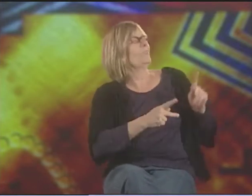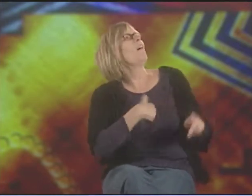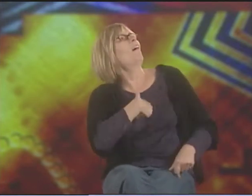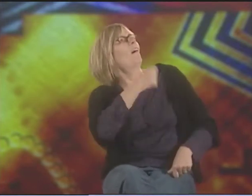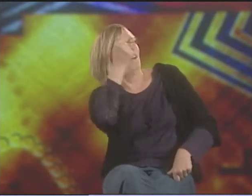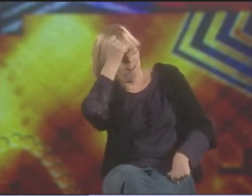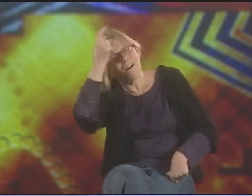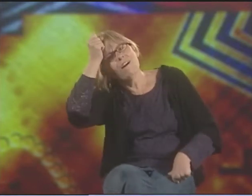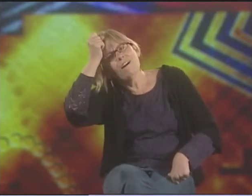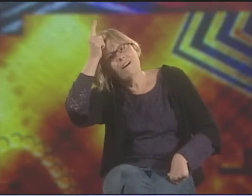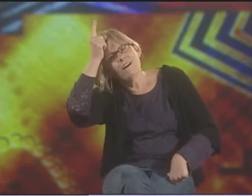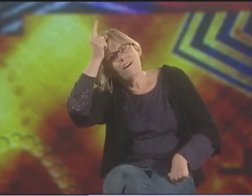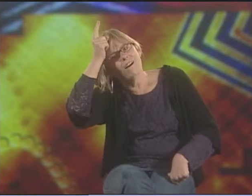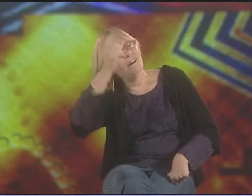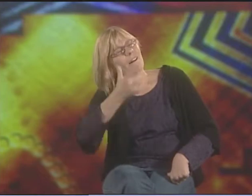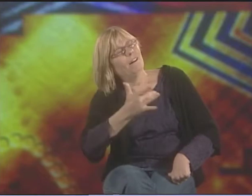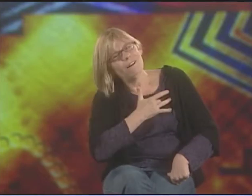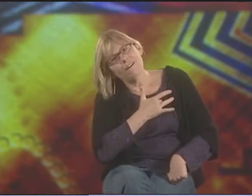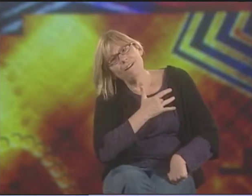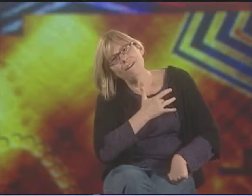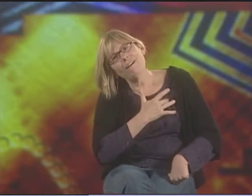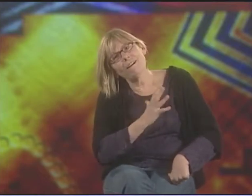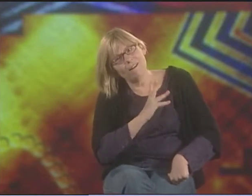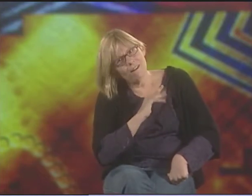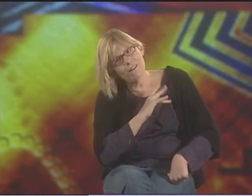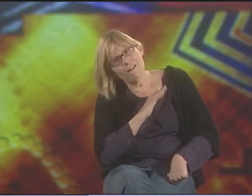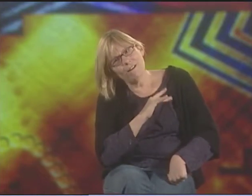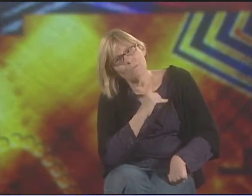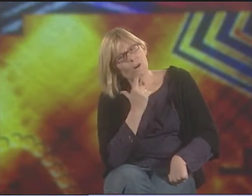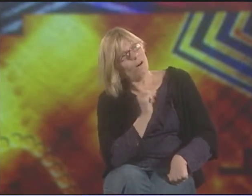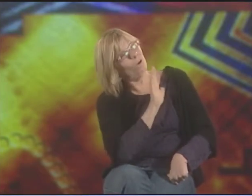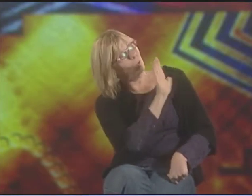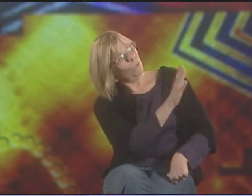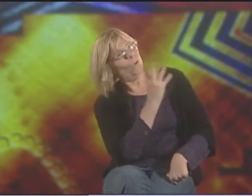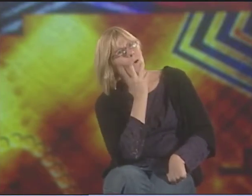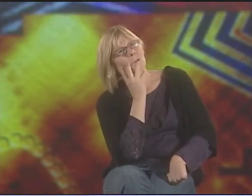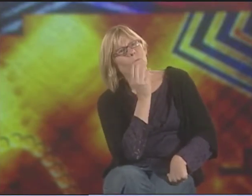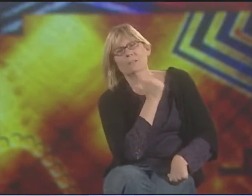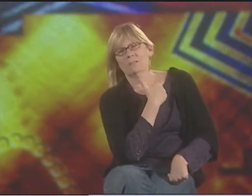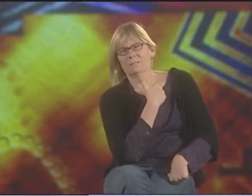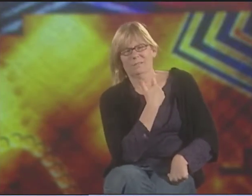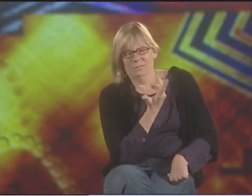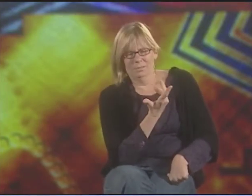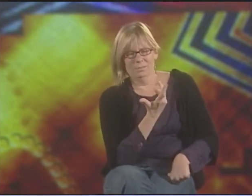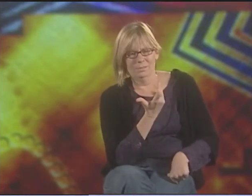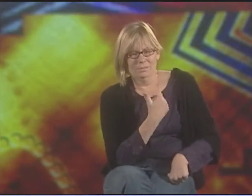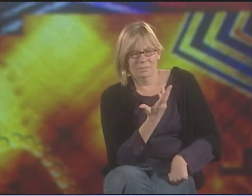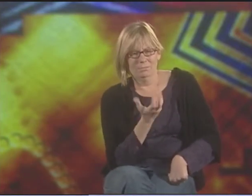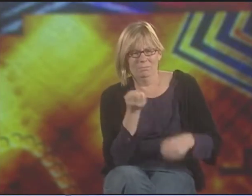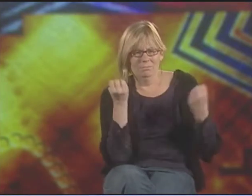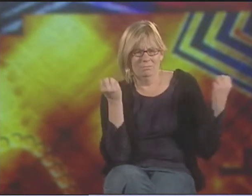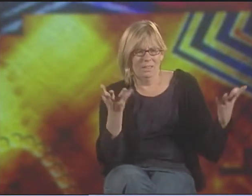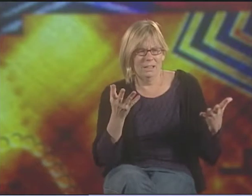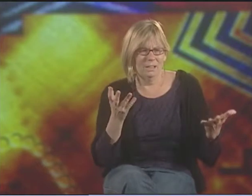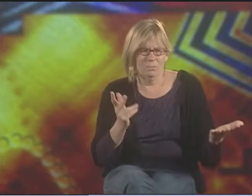AND OTHER PEOPLE READ IT AND THEY TOTALLY GET IT. THEY RELATE TO IT. IT RESONATES WITH THEM. AND THEY CAN SAY YOUR EXPERIENCE,